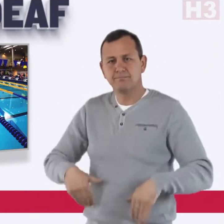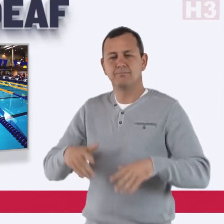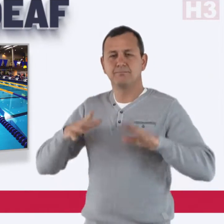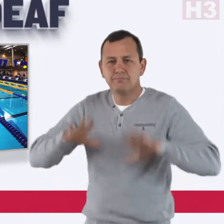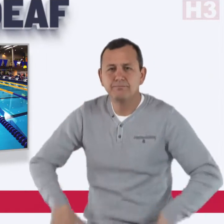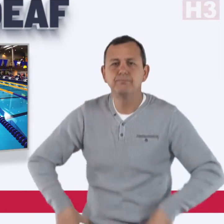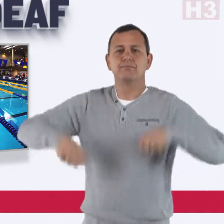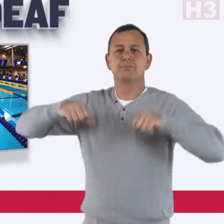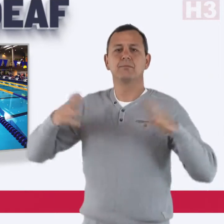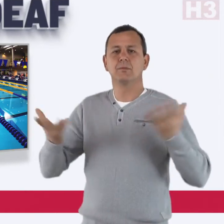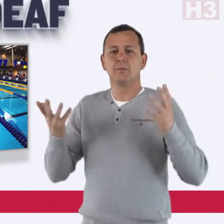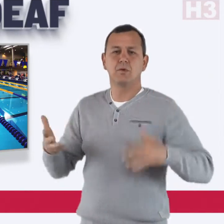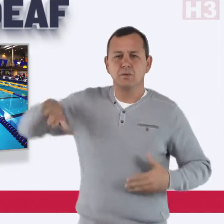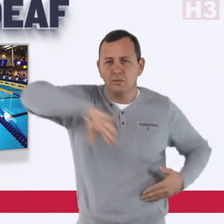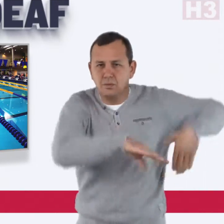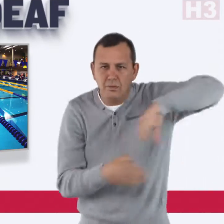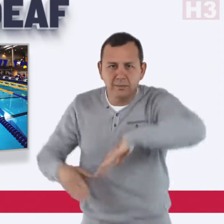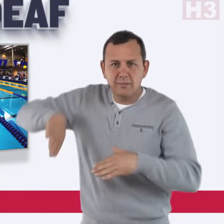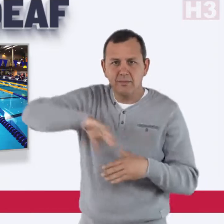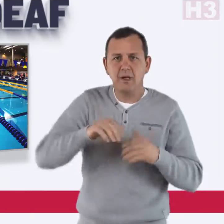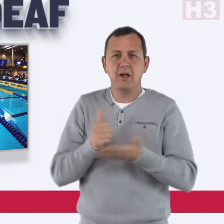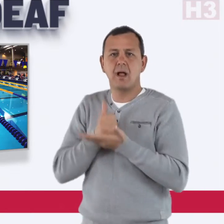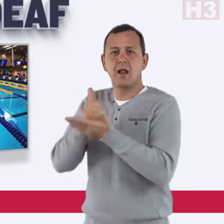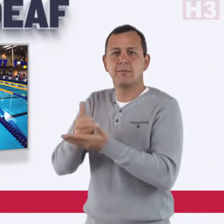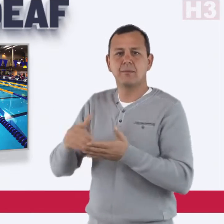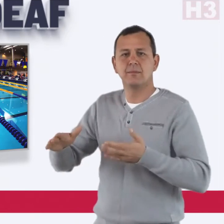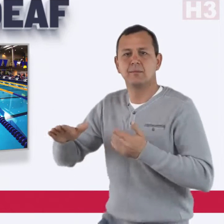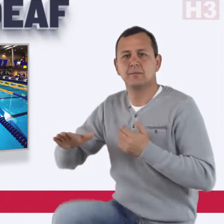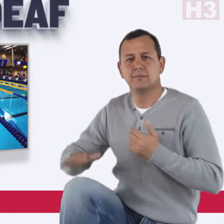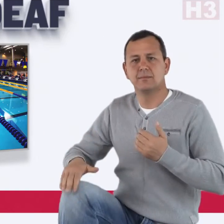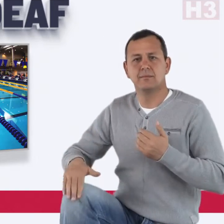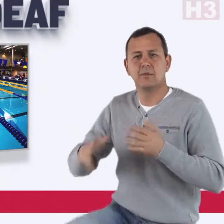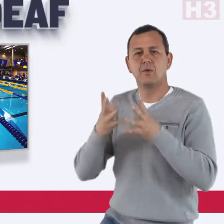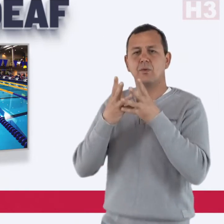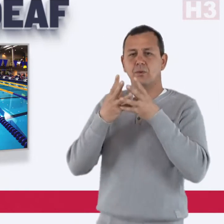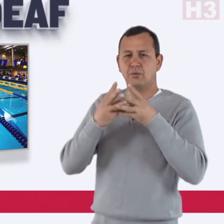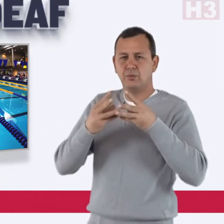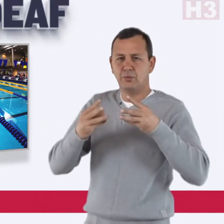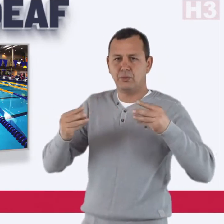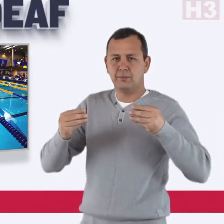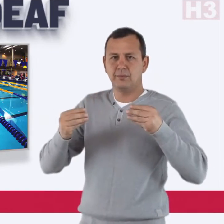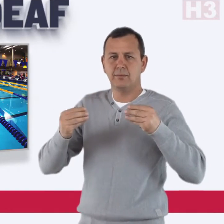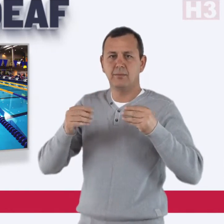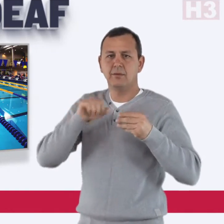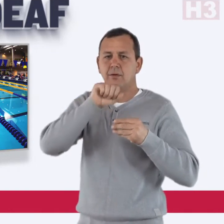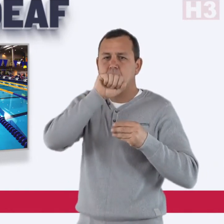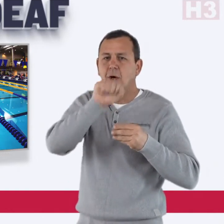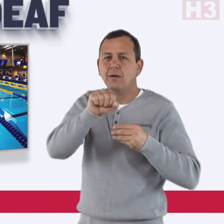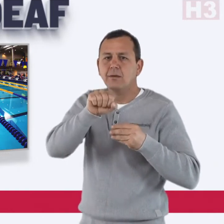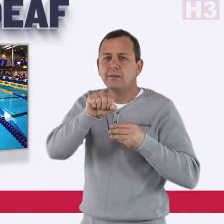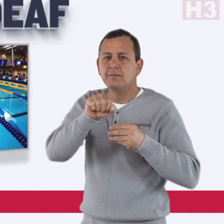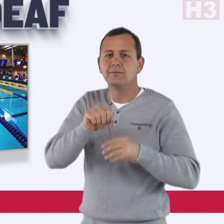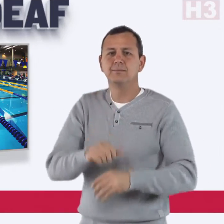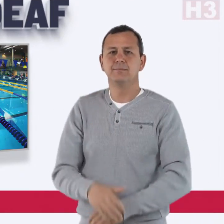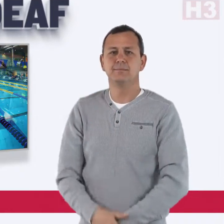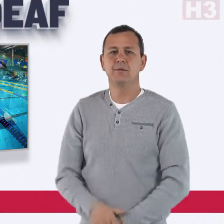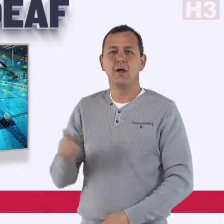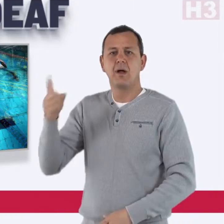and she took up swimming to rehab her knee and got hooked. Mia never